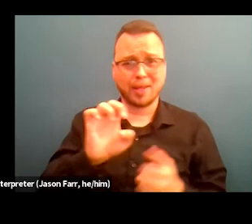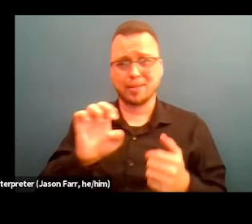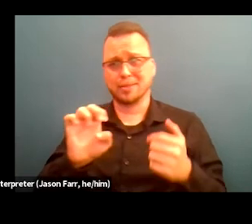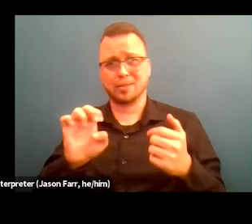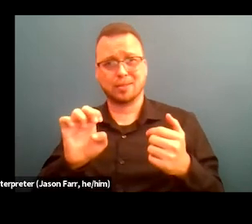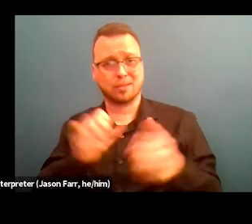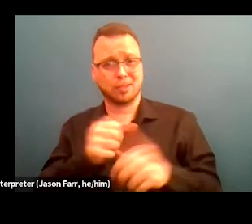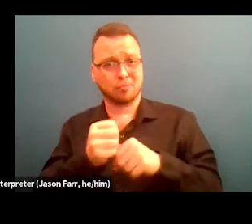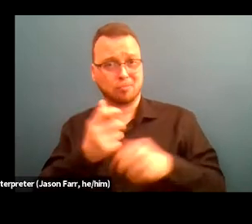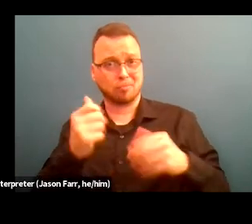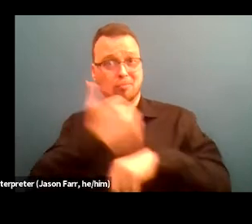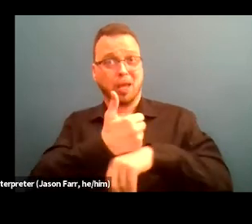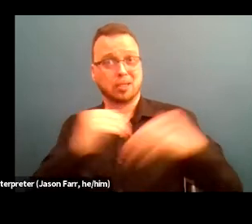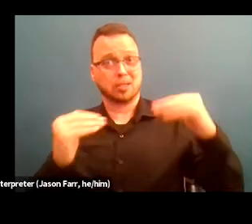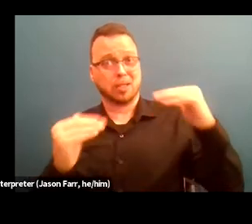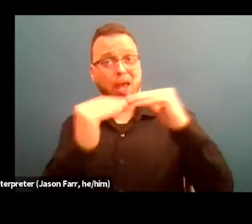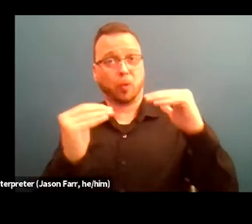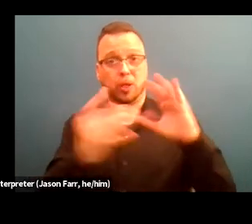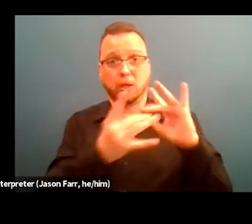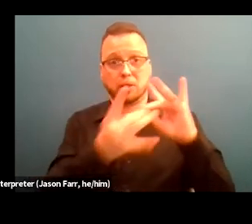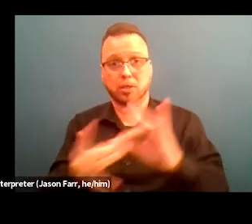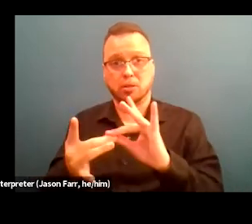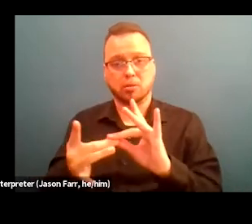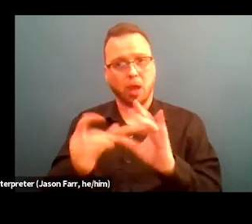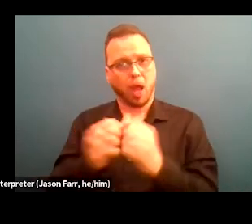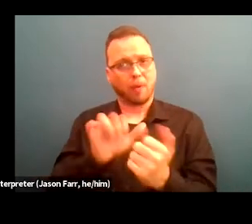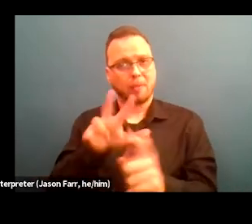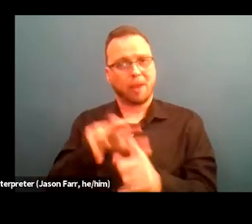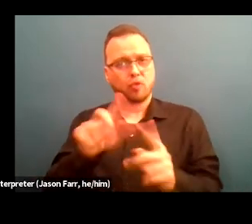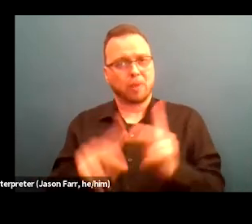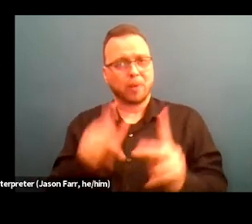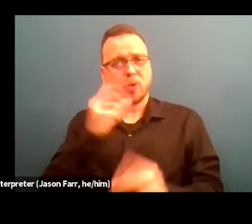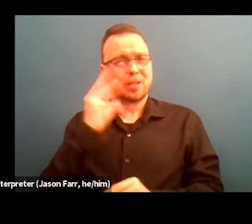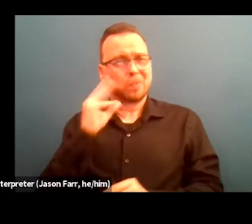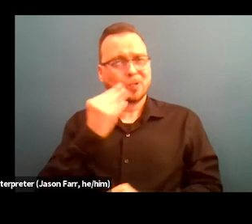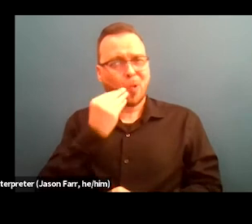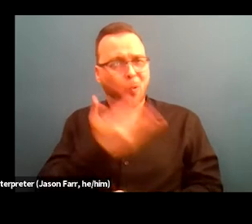to those experienced homelessness here in the city. So from that report, we were able